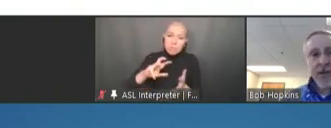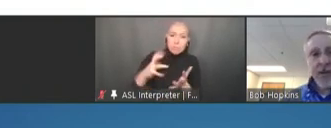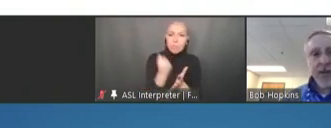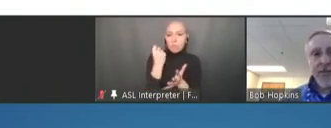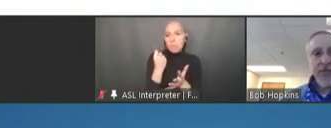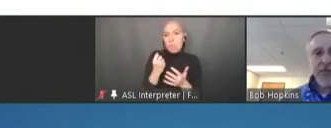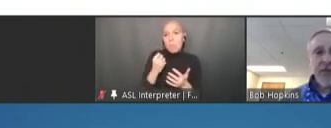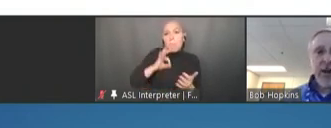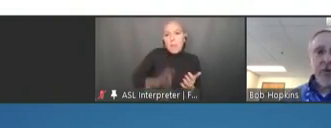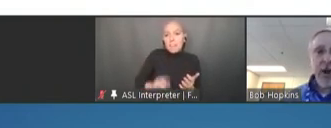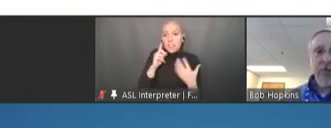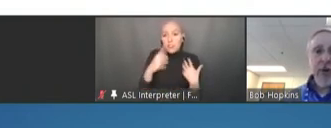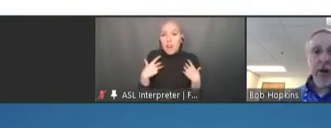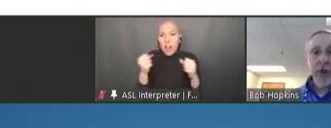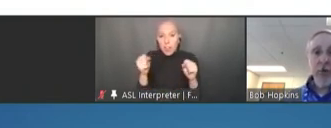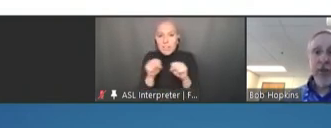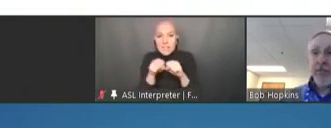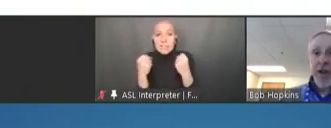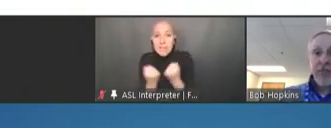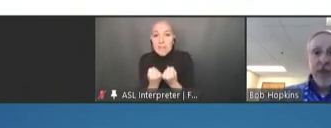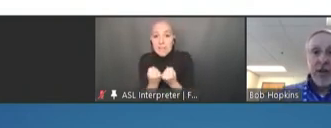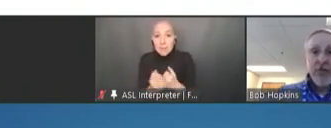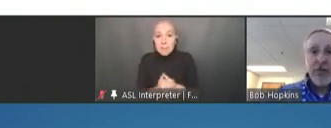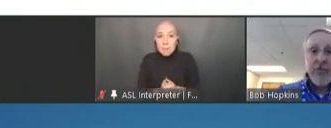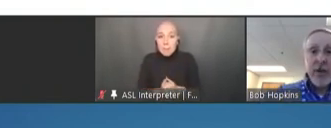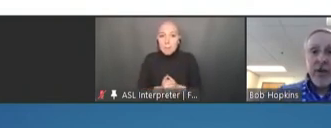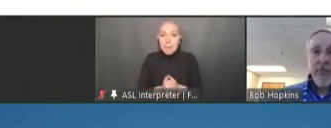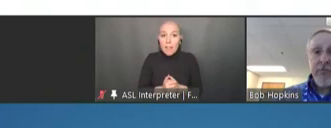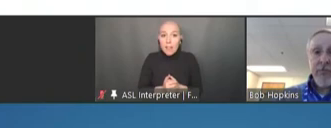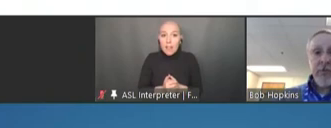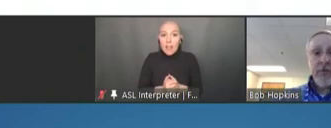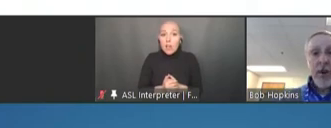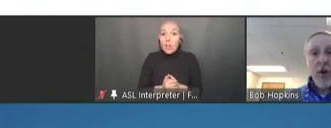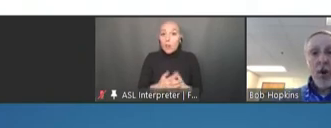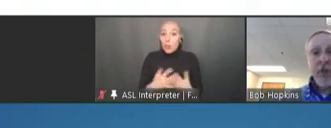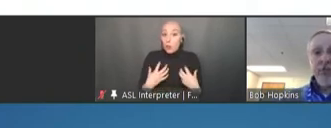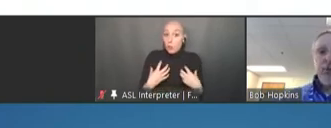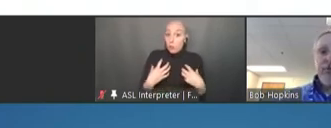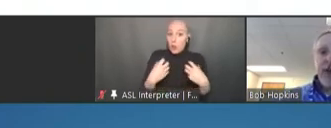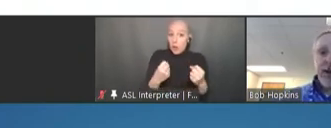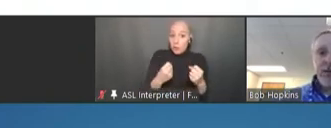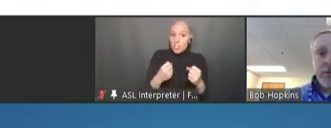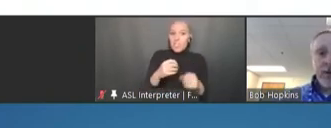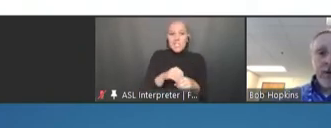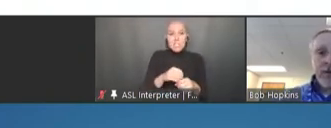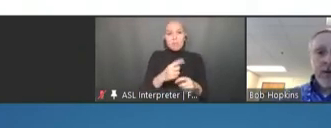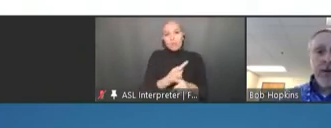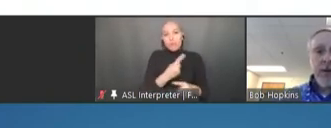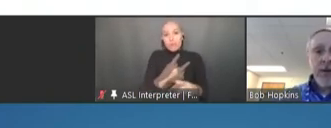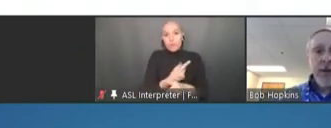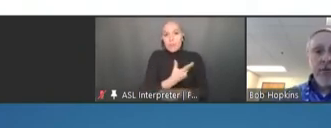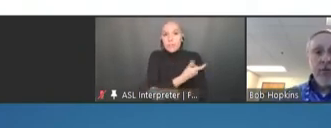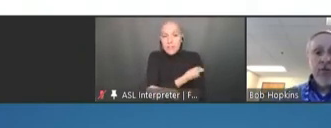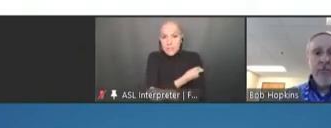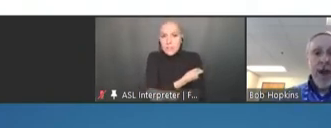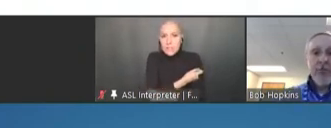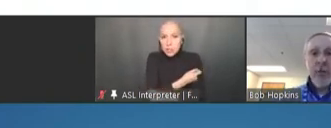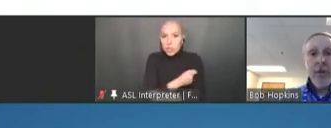to facilitate recovery in our routine vaccination to achieve maximal benefit --